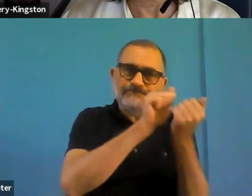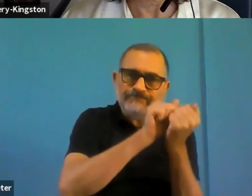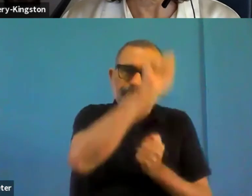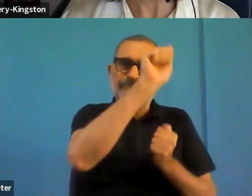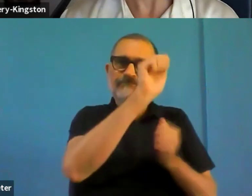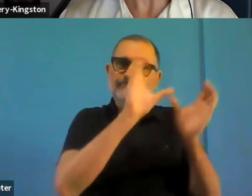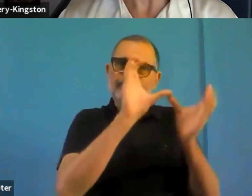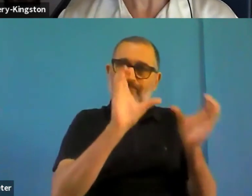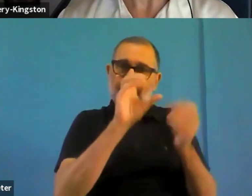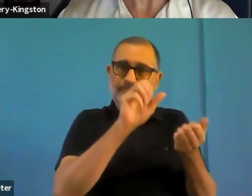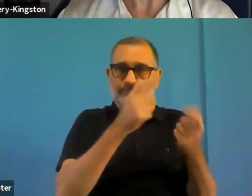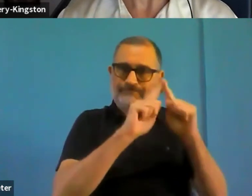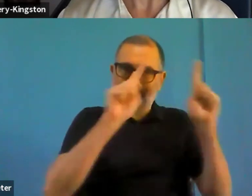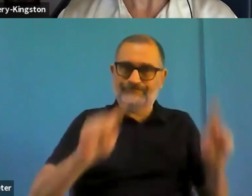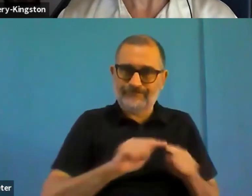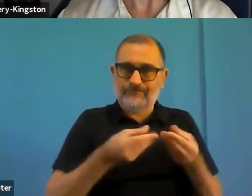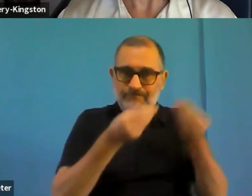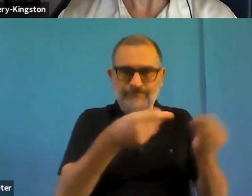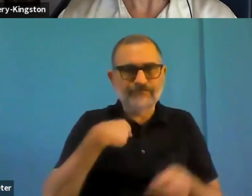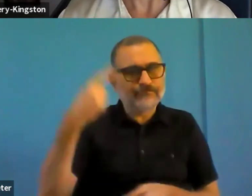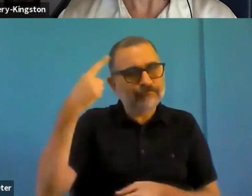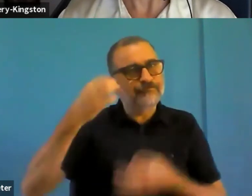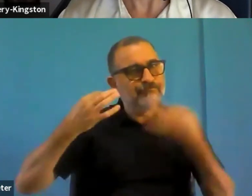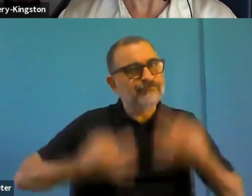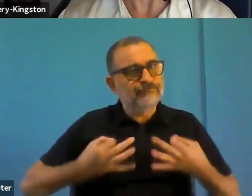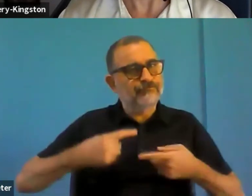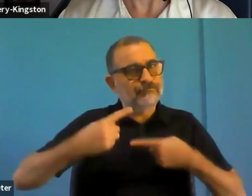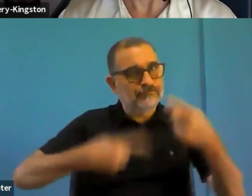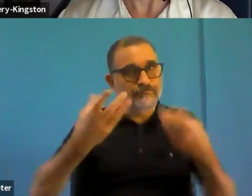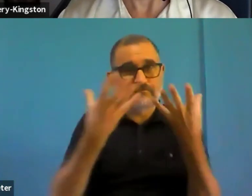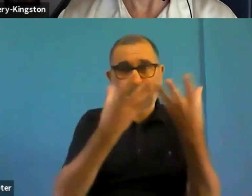app in Spain, I mean, in a couple of years, hopefully, they will be trained and they will